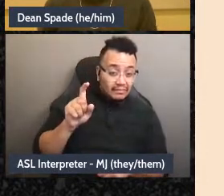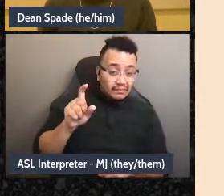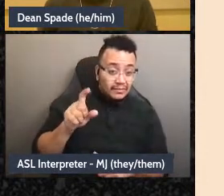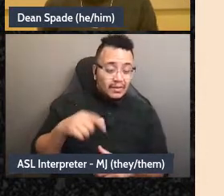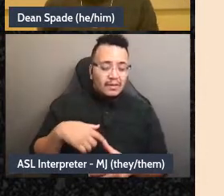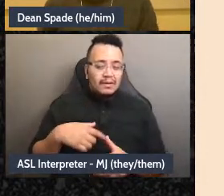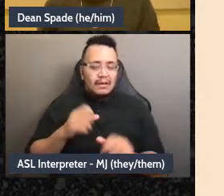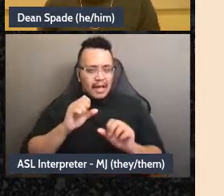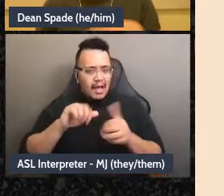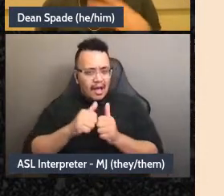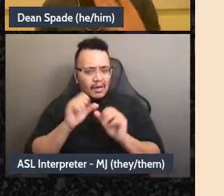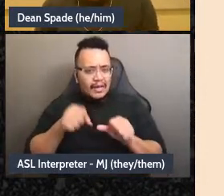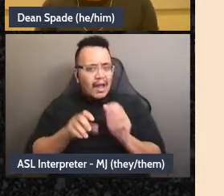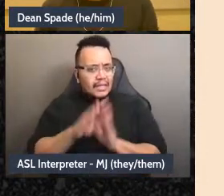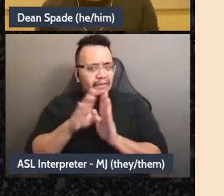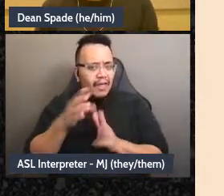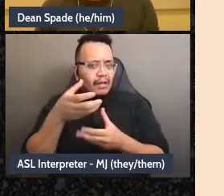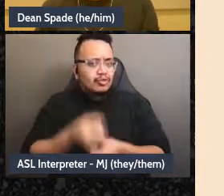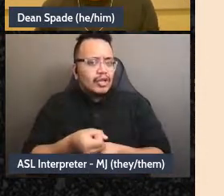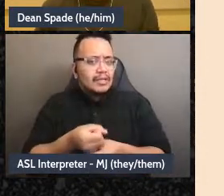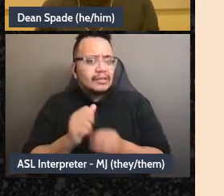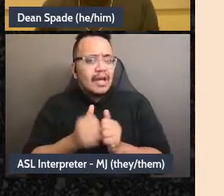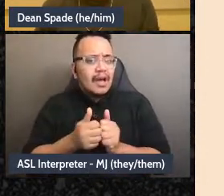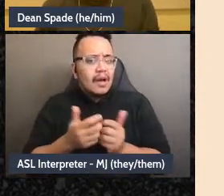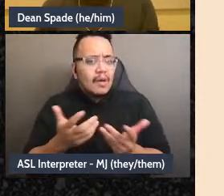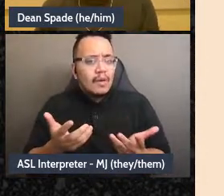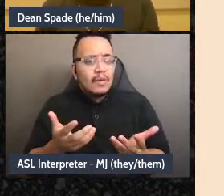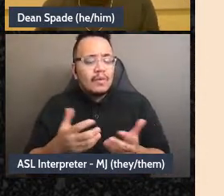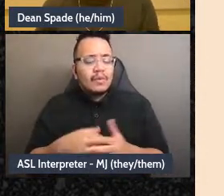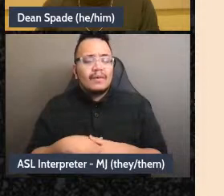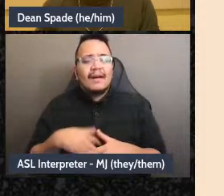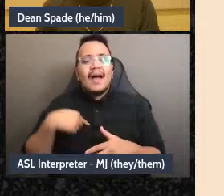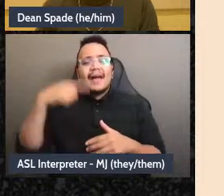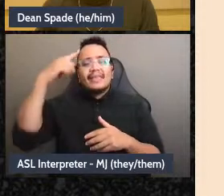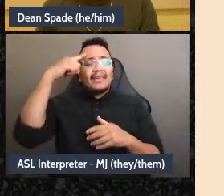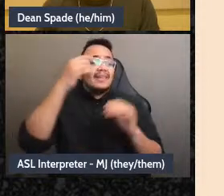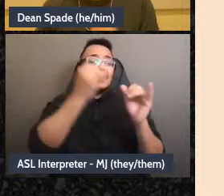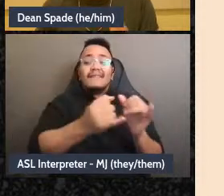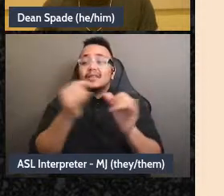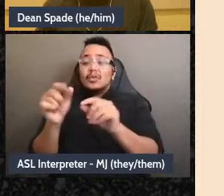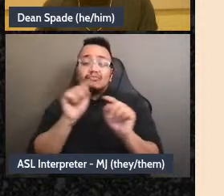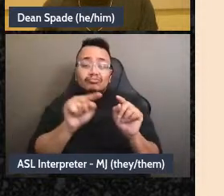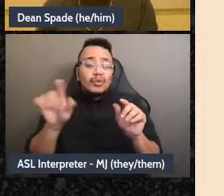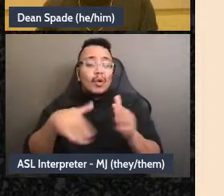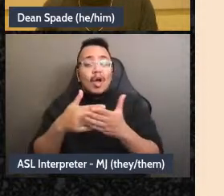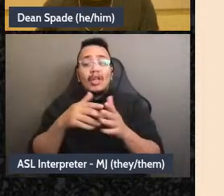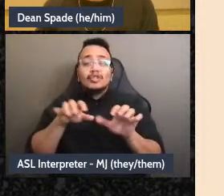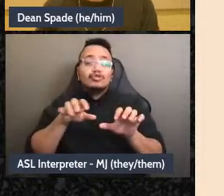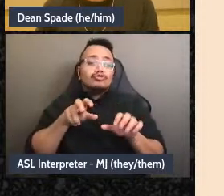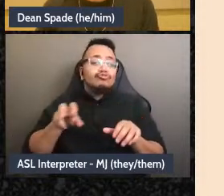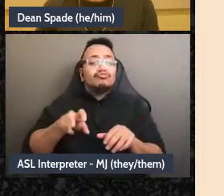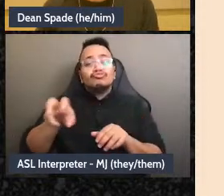like we are all on a path to hopefully do healing that allows us to be more trustworthy,